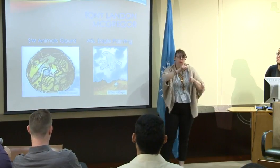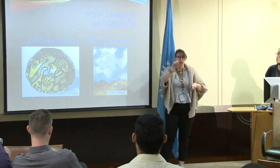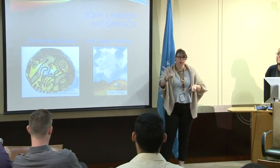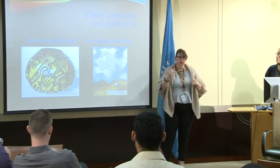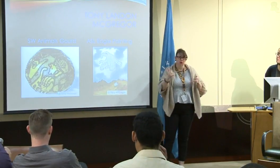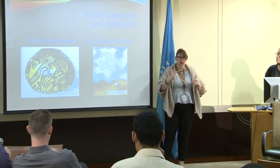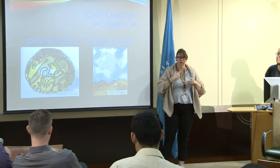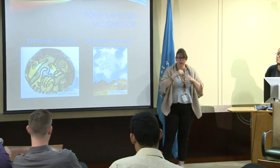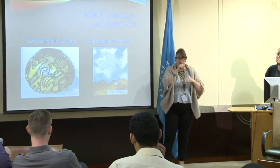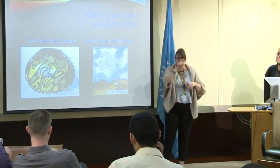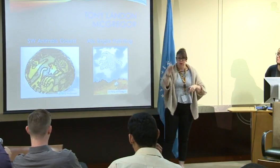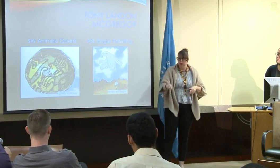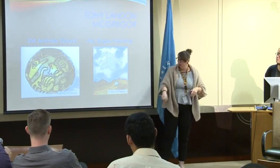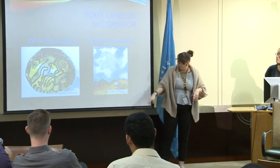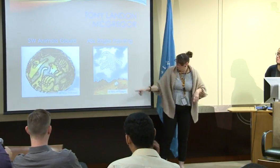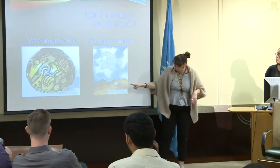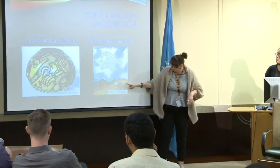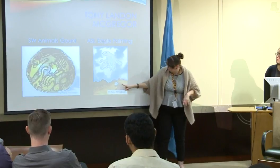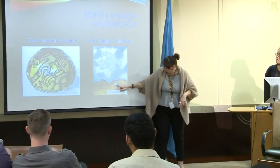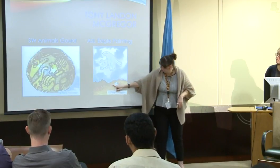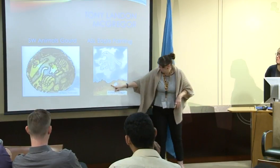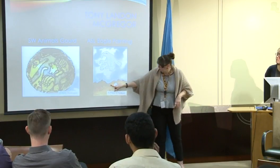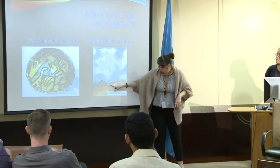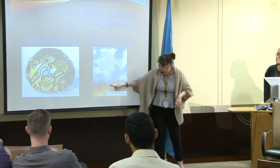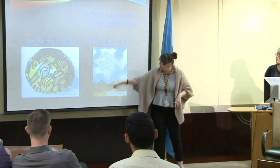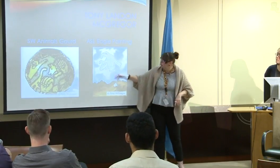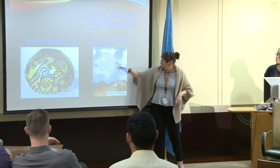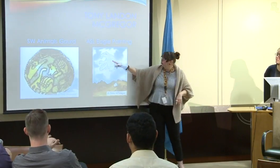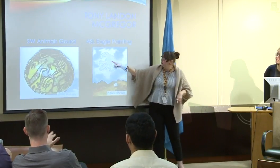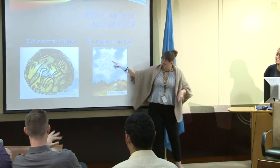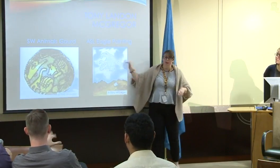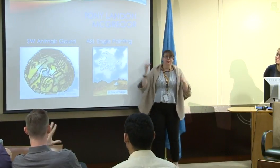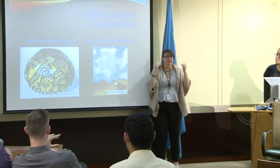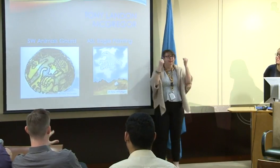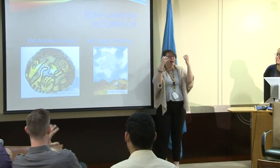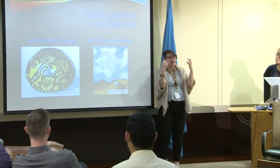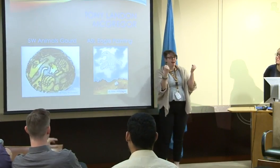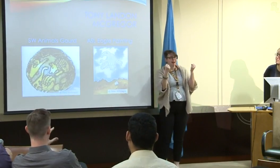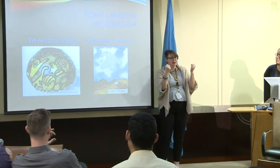He now lives in Texas. This is a landscape in Texas.